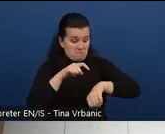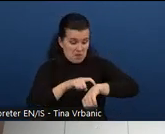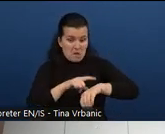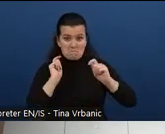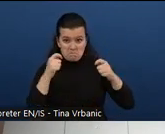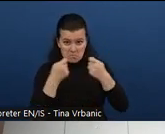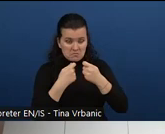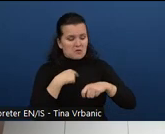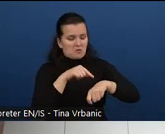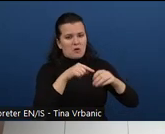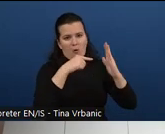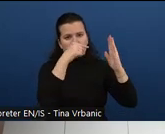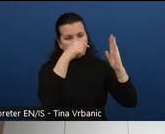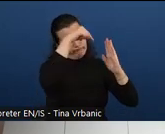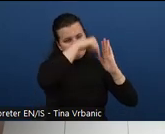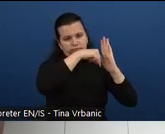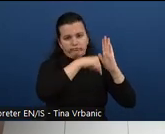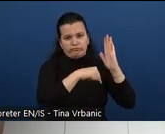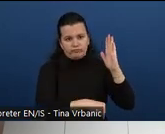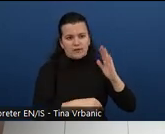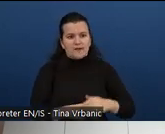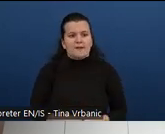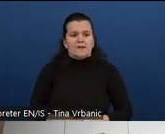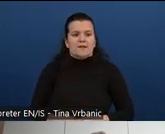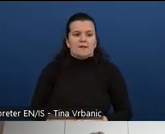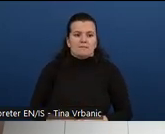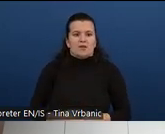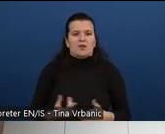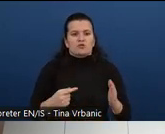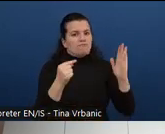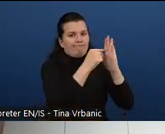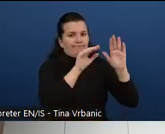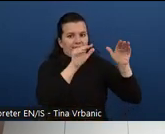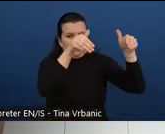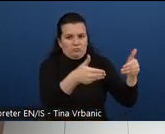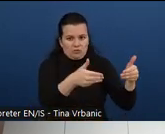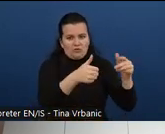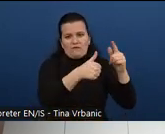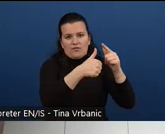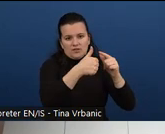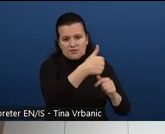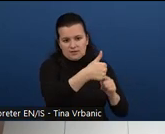So to start with, the Foundation modules we have five of those modules. The first module is called what is web accessibility.